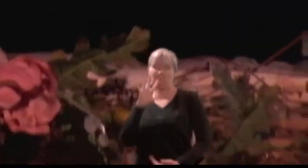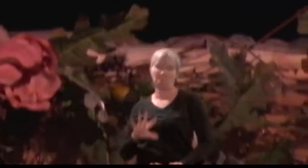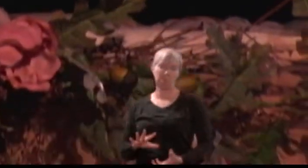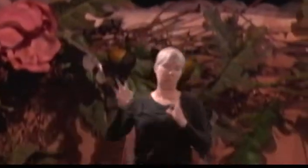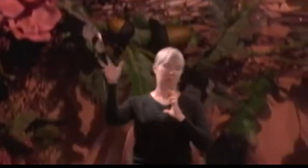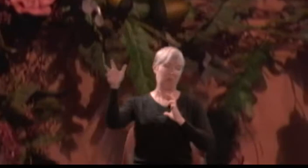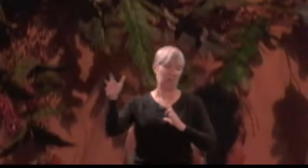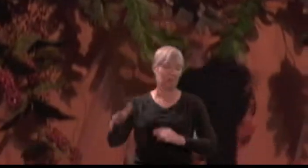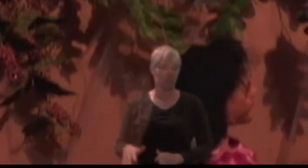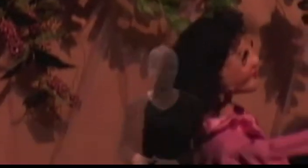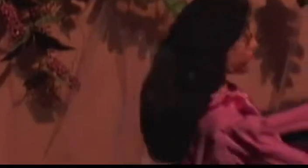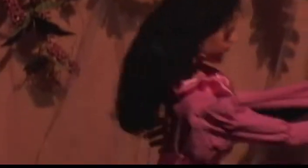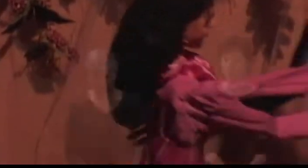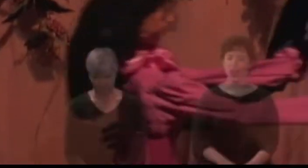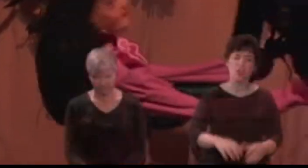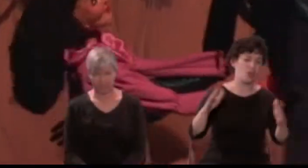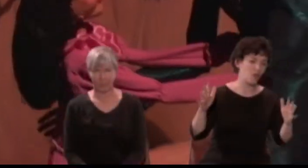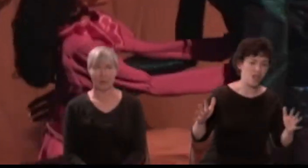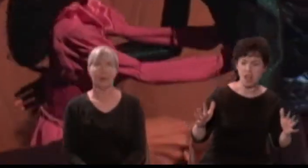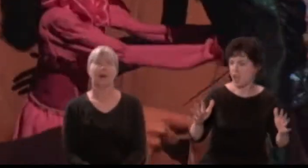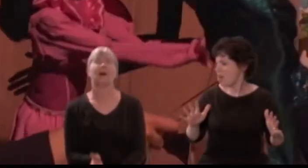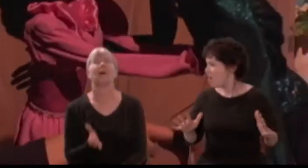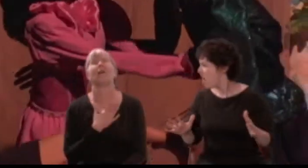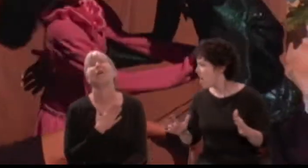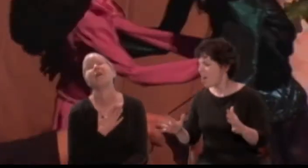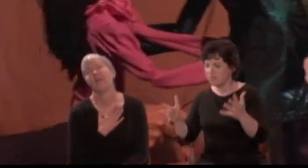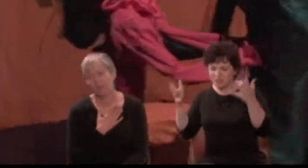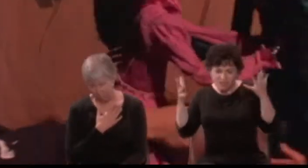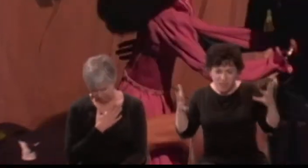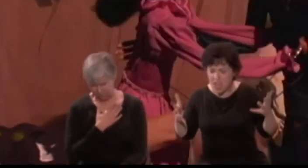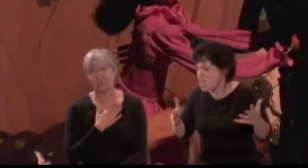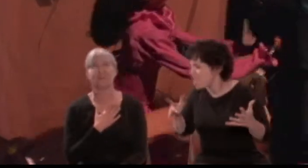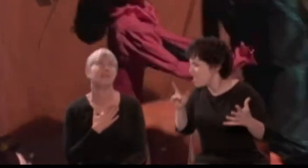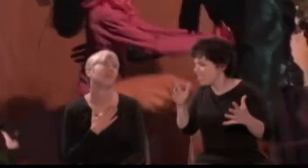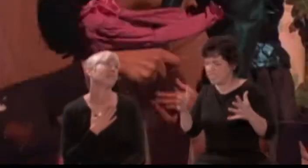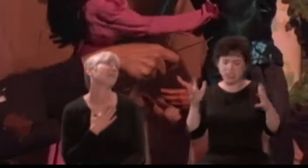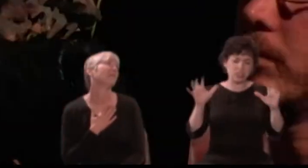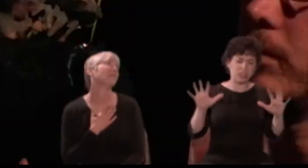[Sound of fighting and wails from Hermia]